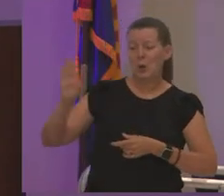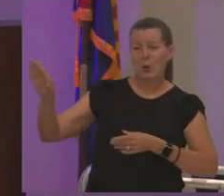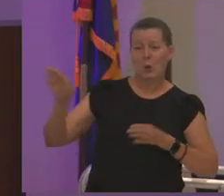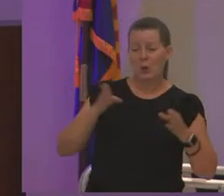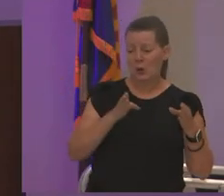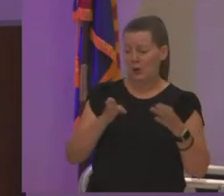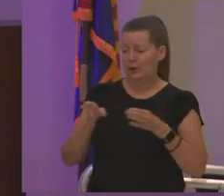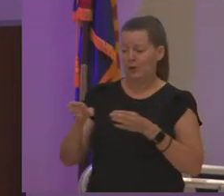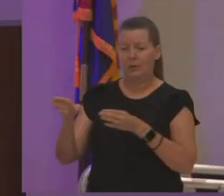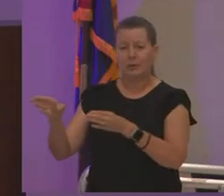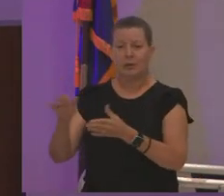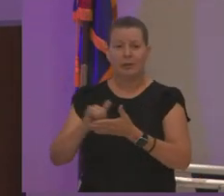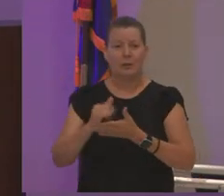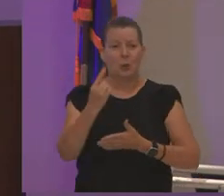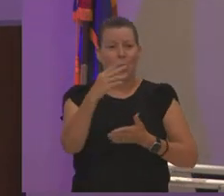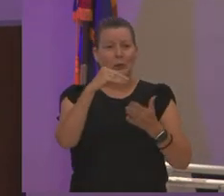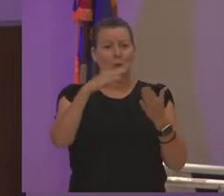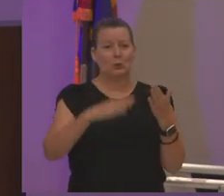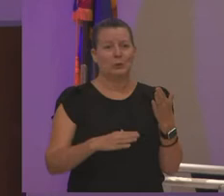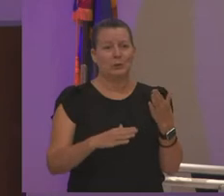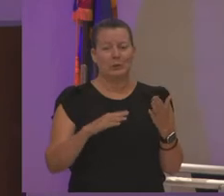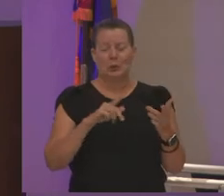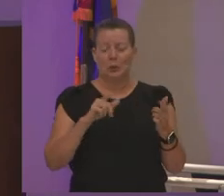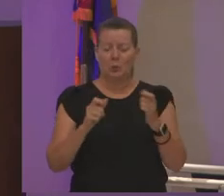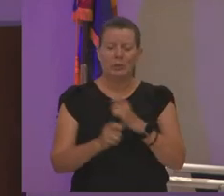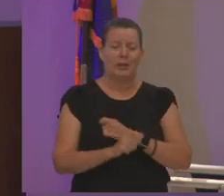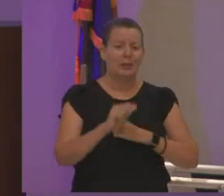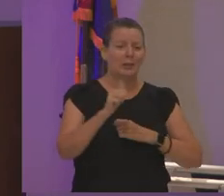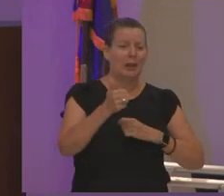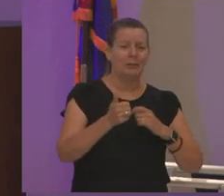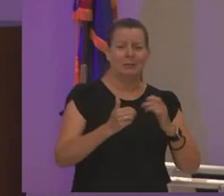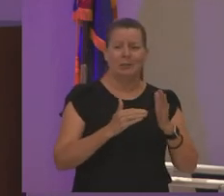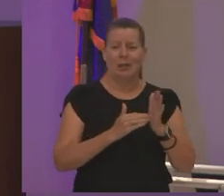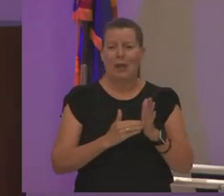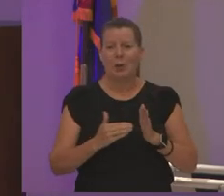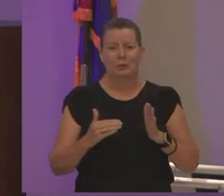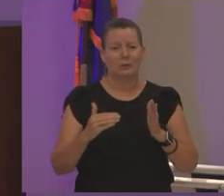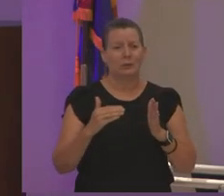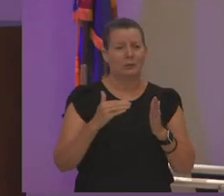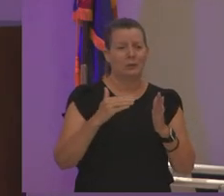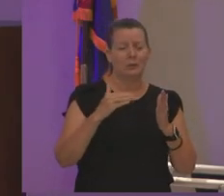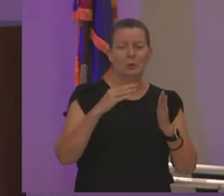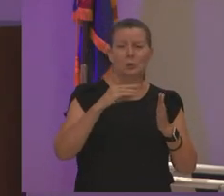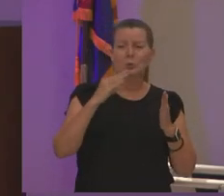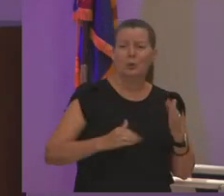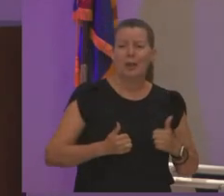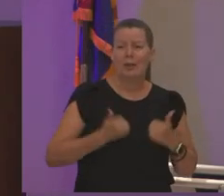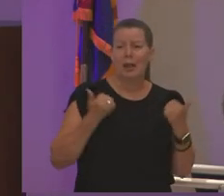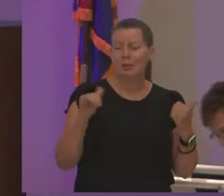just one student we changed tens and thousands of student lives just like antoinette colley